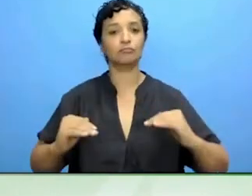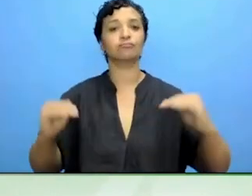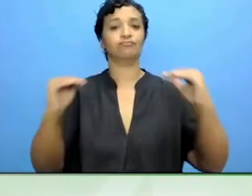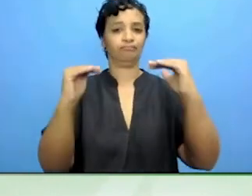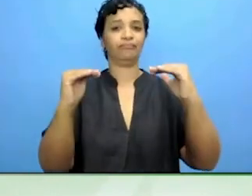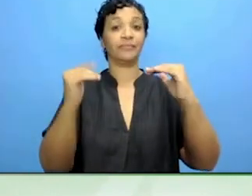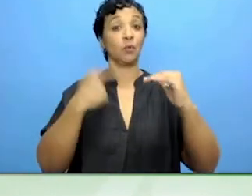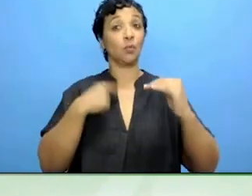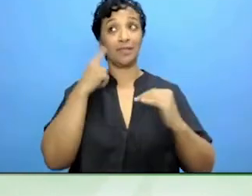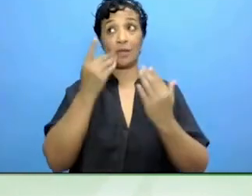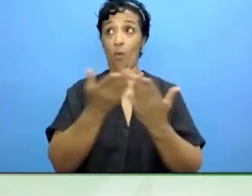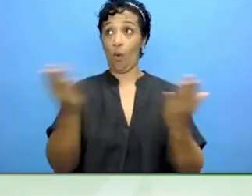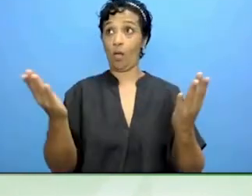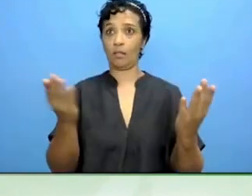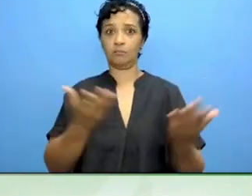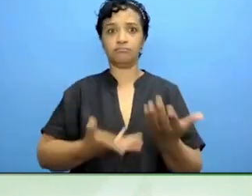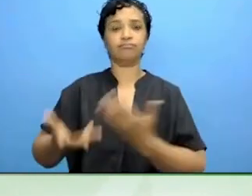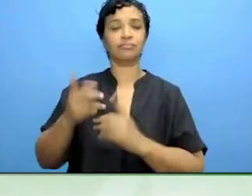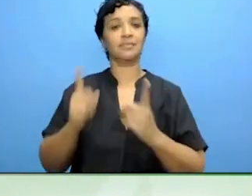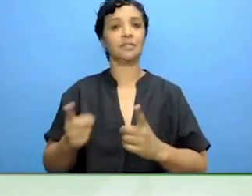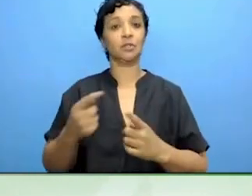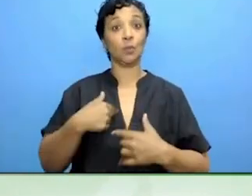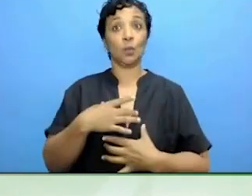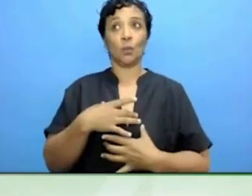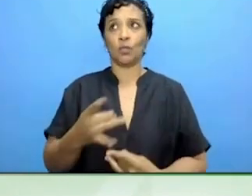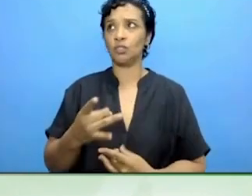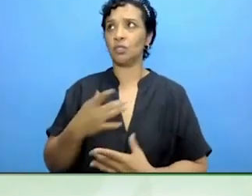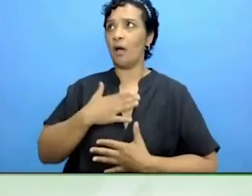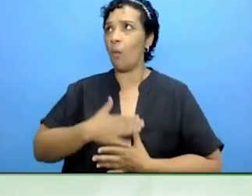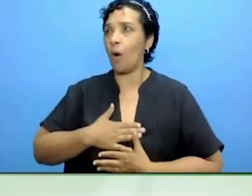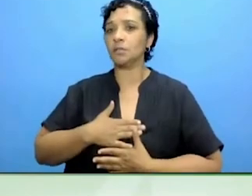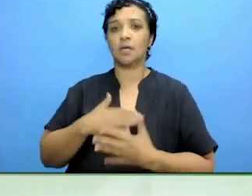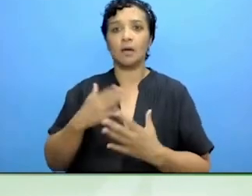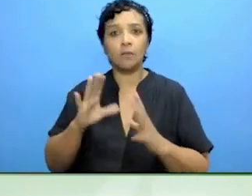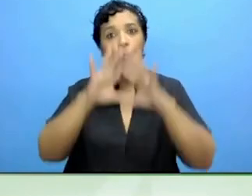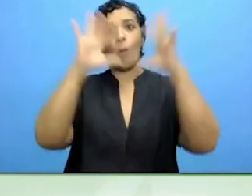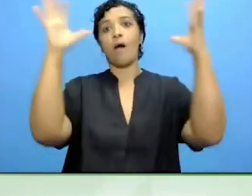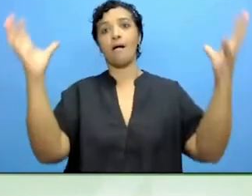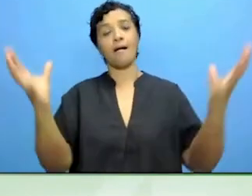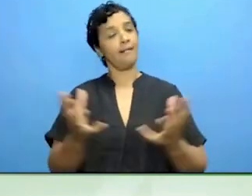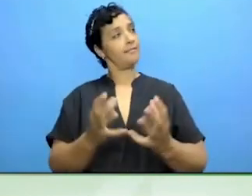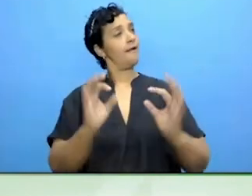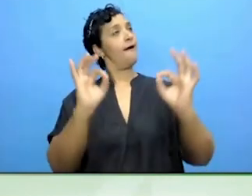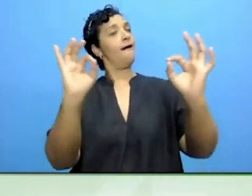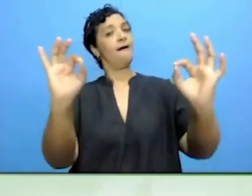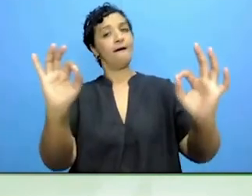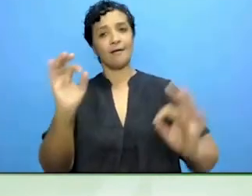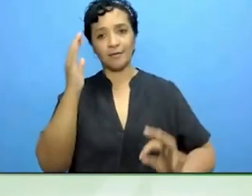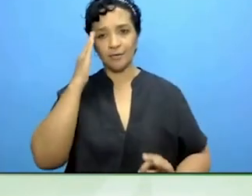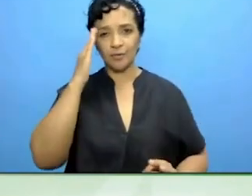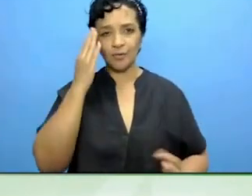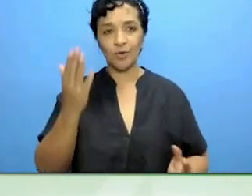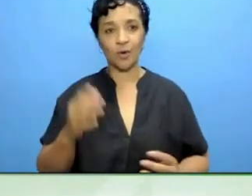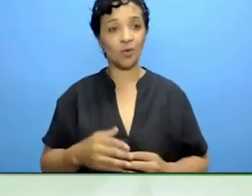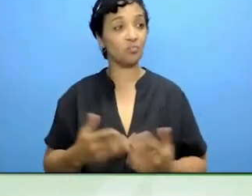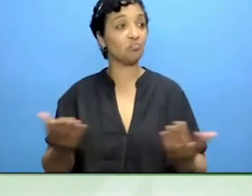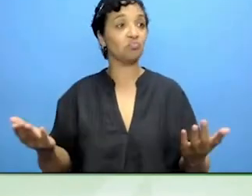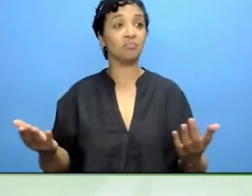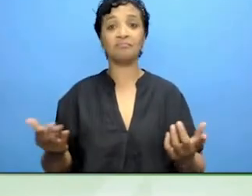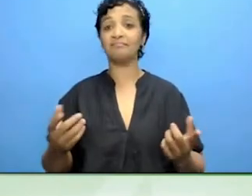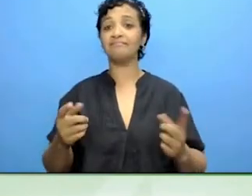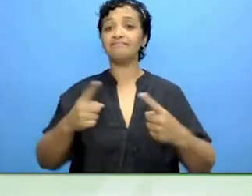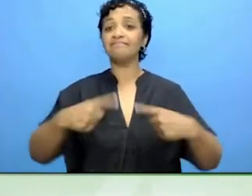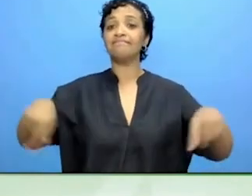We would wish we are not living in a world where there was no need to